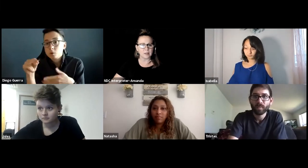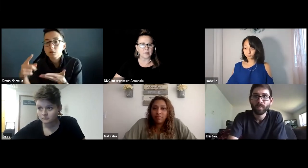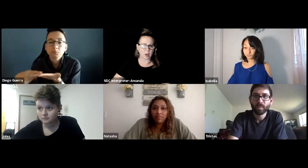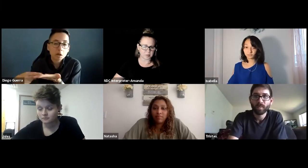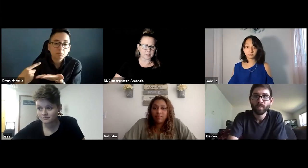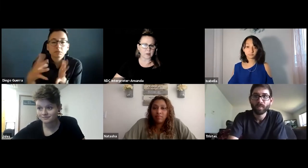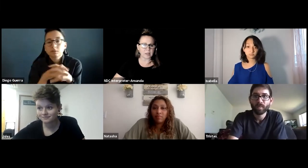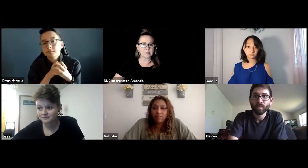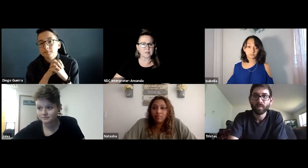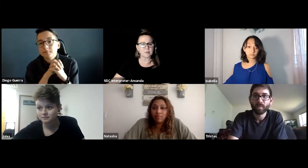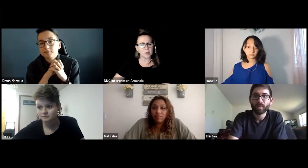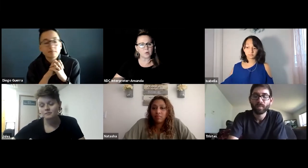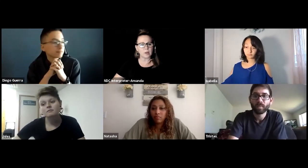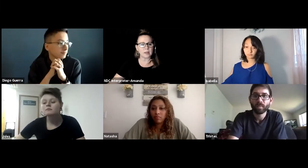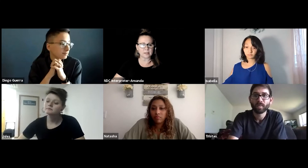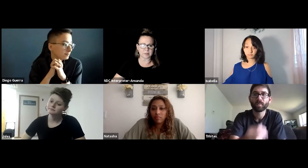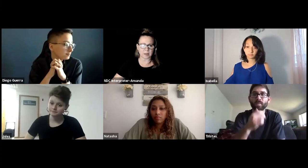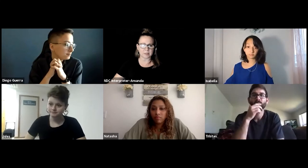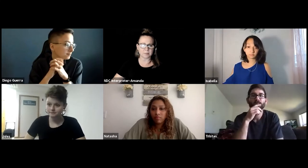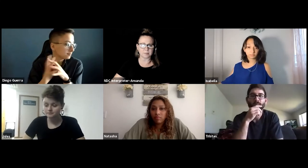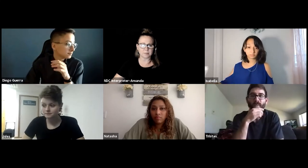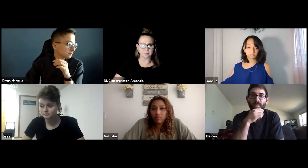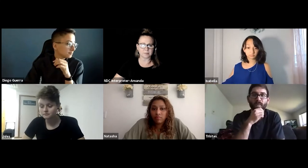The options are yes, no, and sometimes.